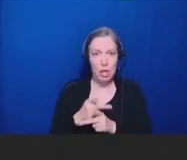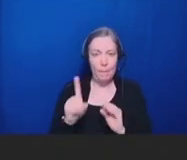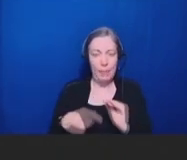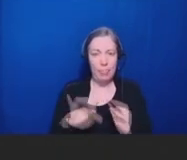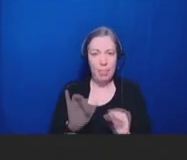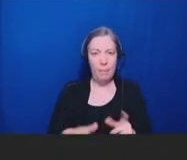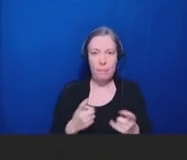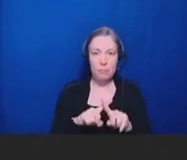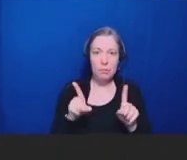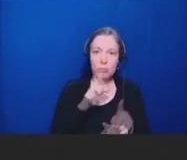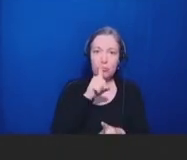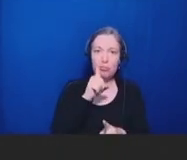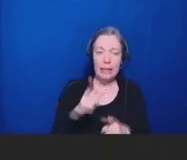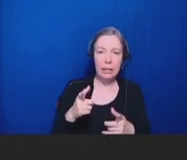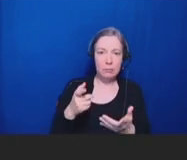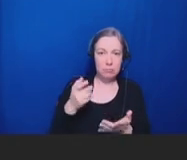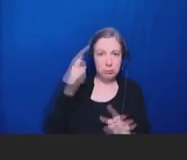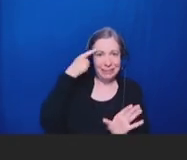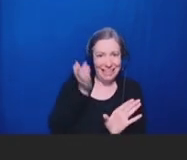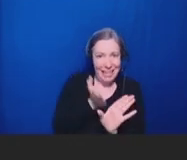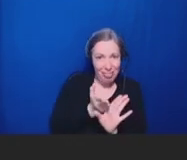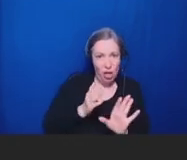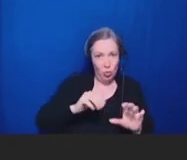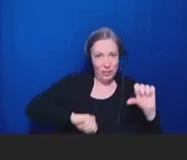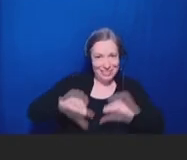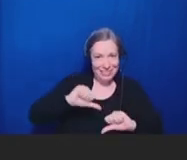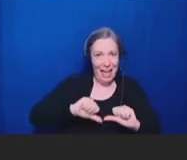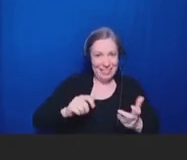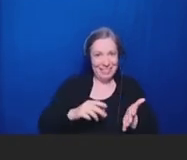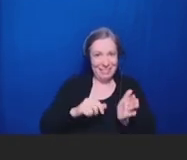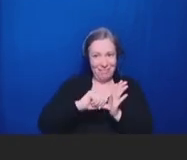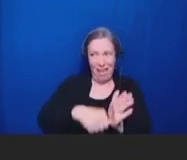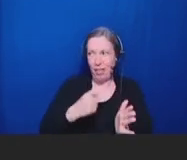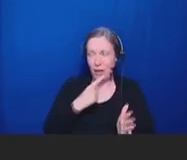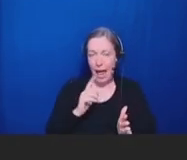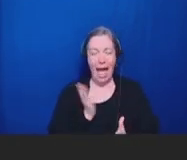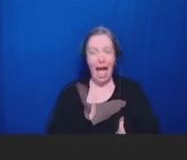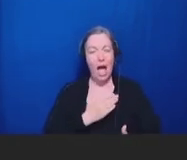sciences highlighted how it's very easy for our compassion to just automatically kind